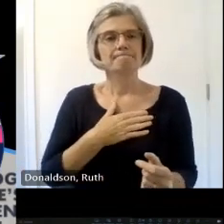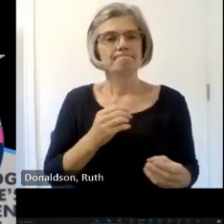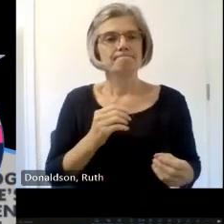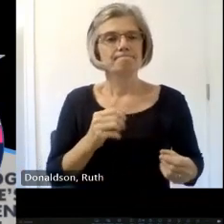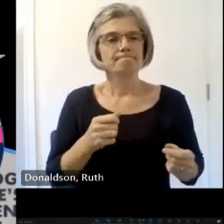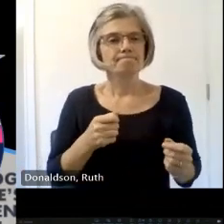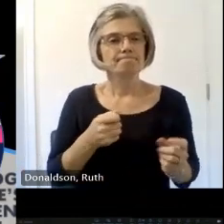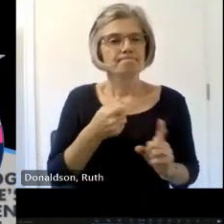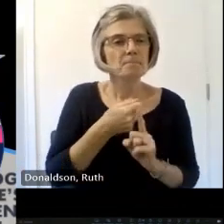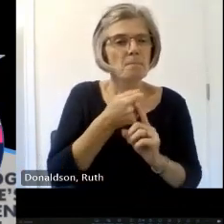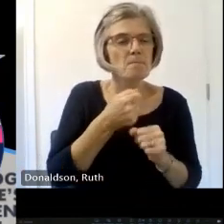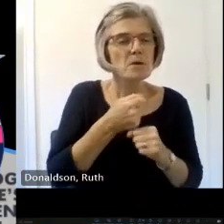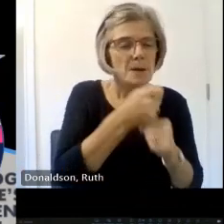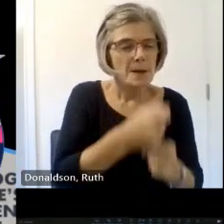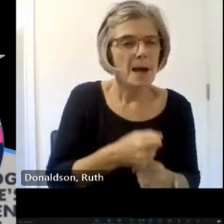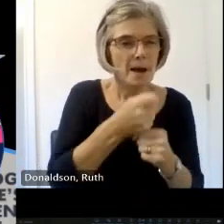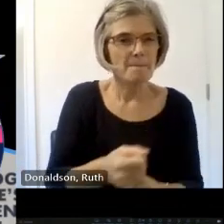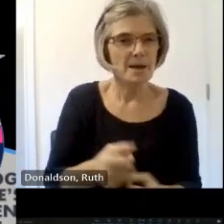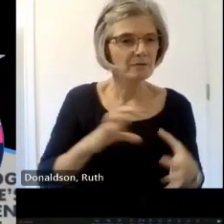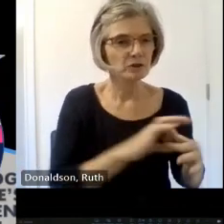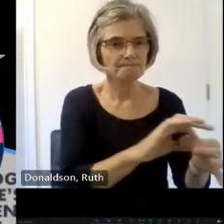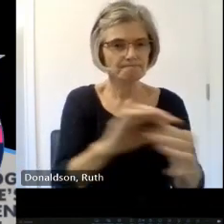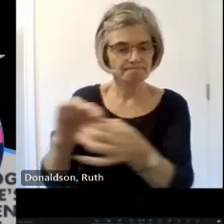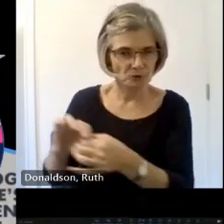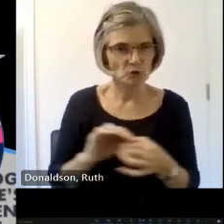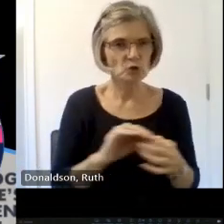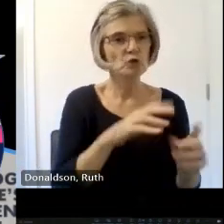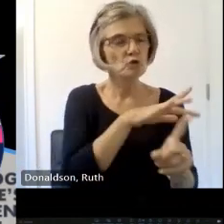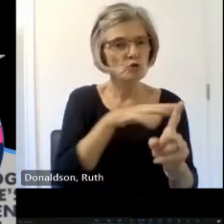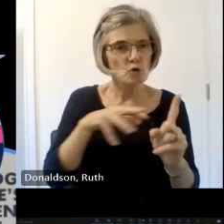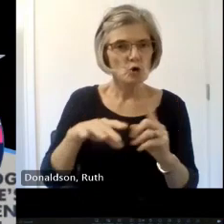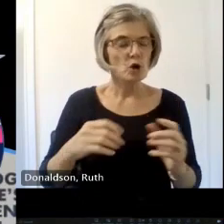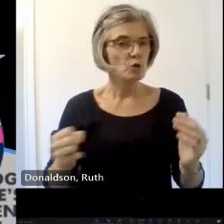Heritage is an instrument for social Innovation where be distribute Authority expertise agency